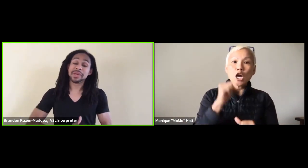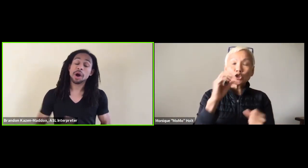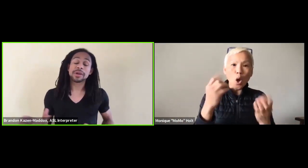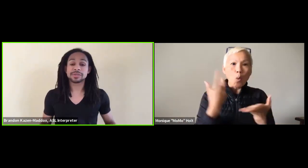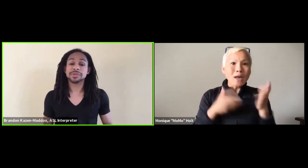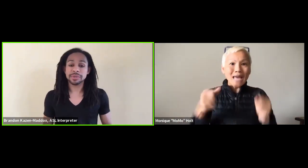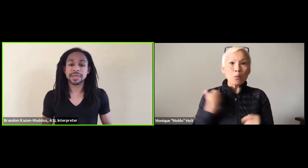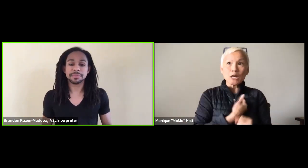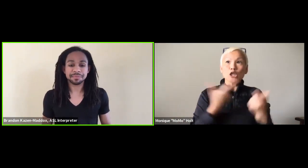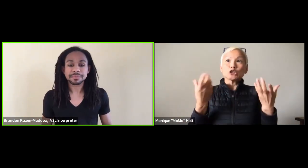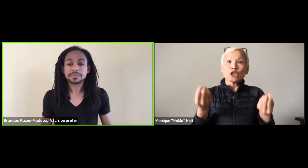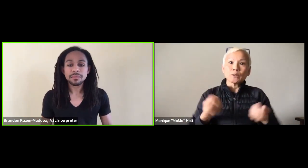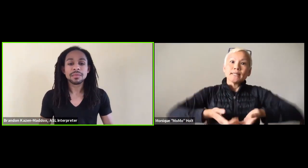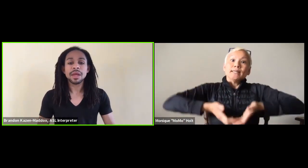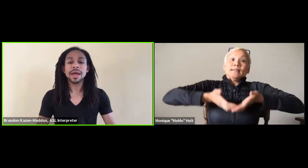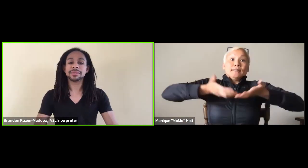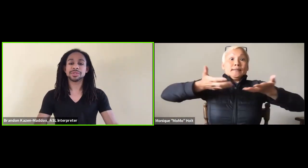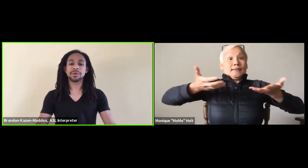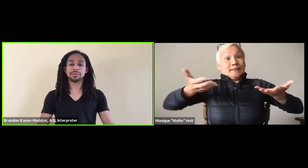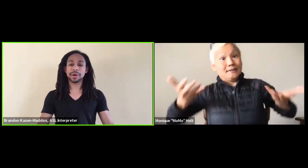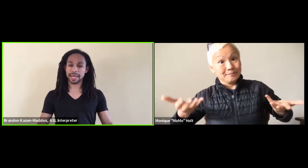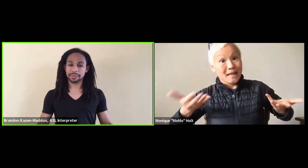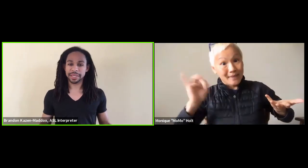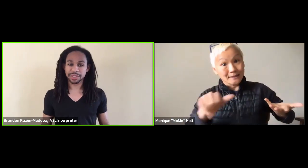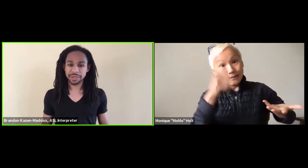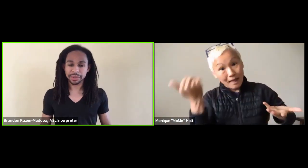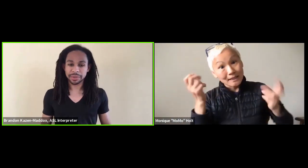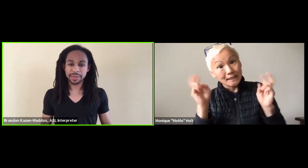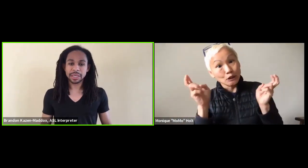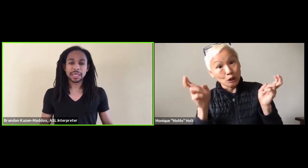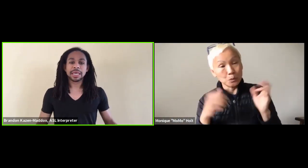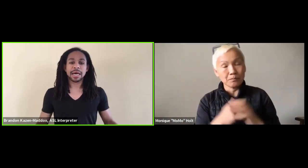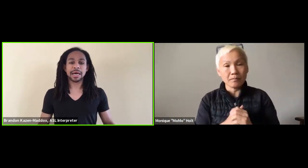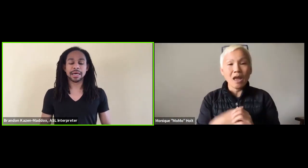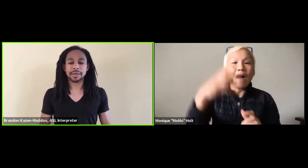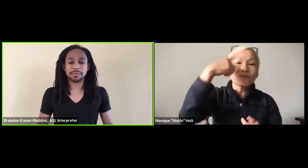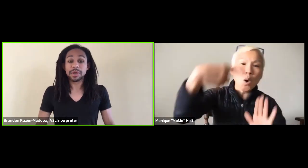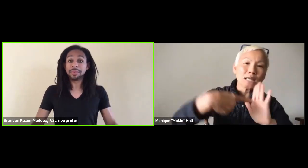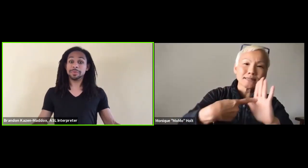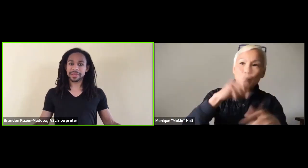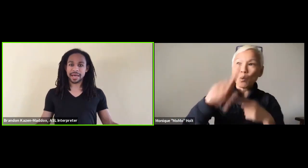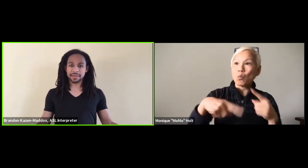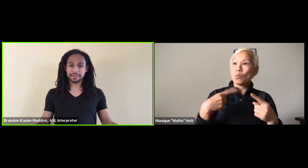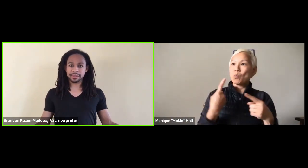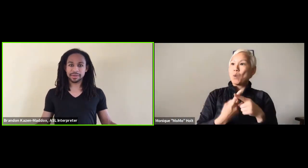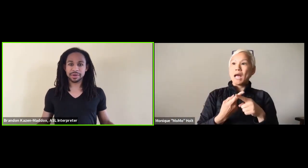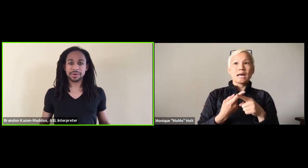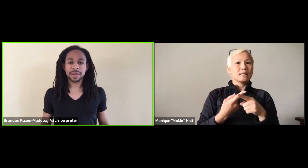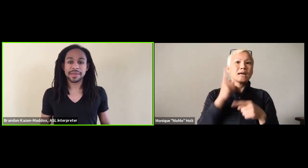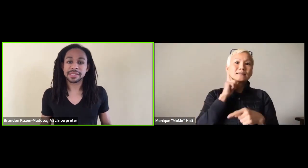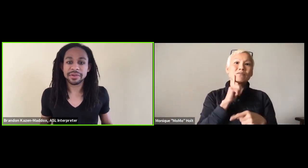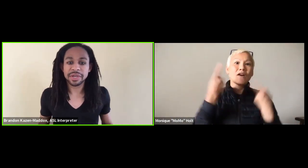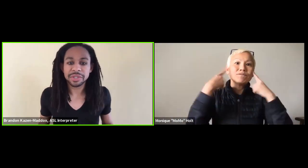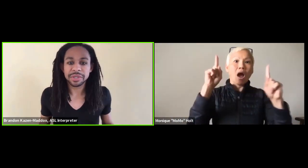we, the Deaf community are excluded, and so what can we do, what do we do about that, you know?